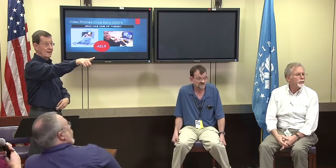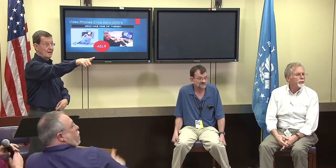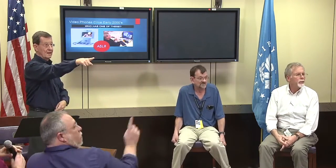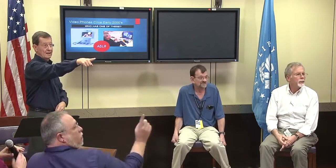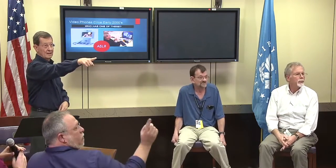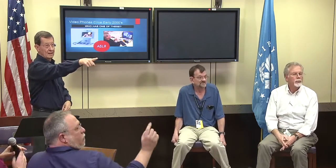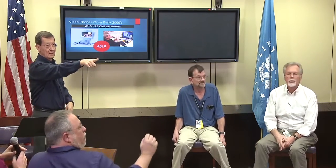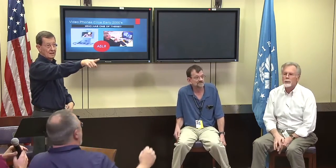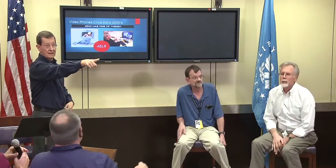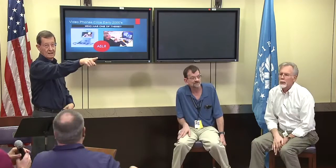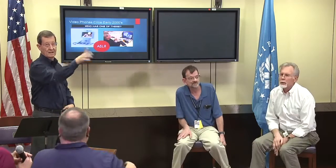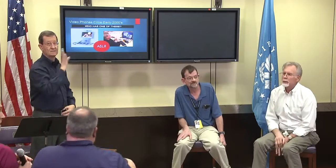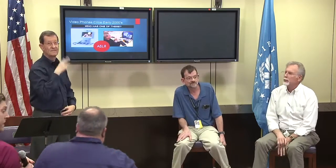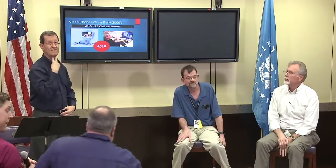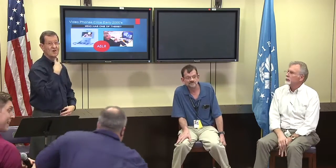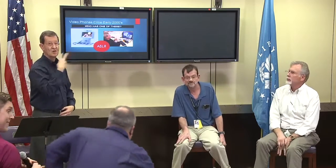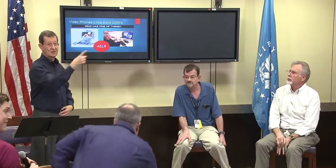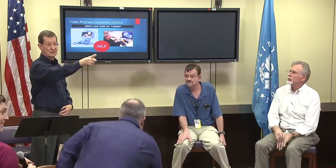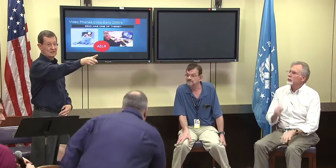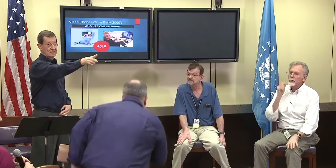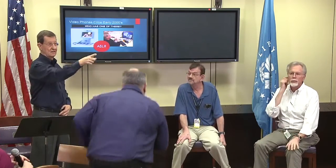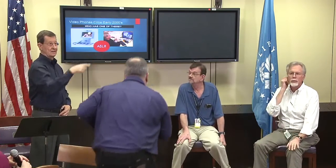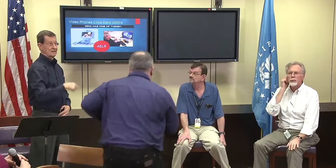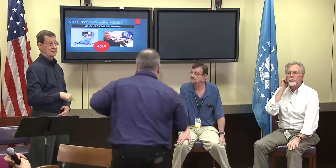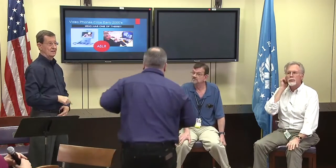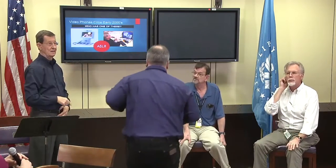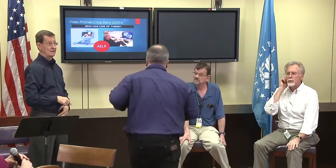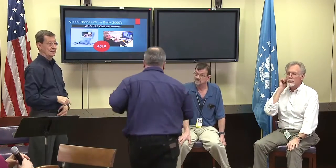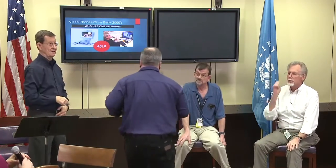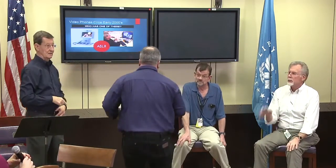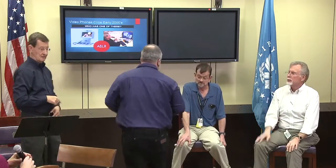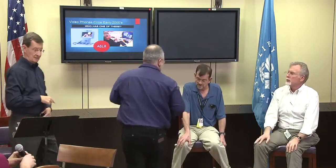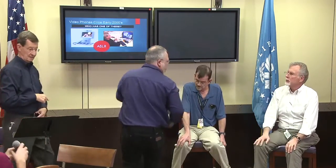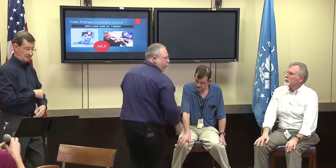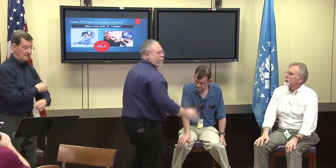Hi, my name is Jacinda .